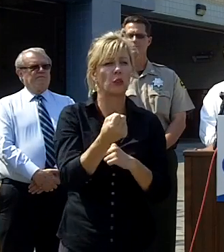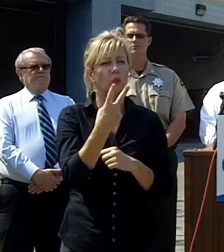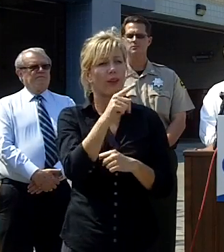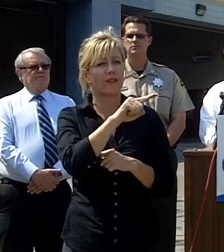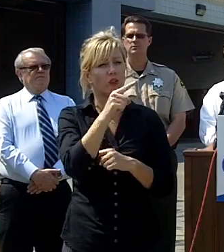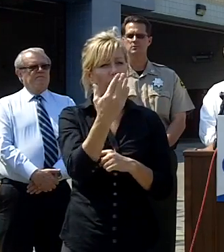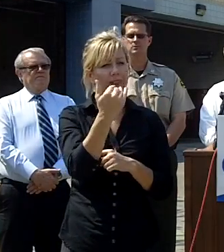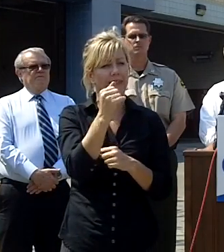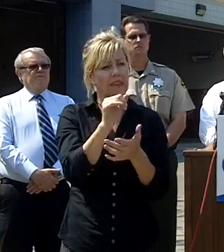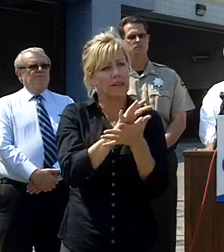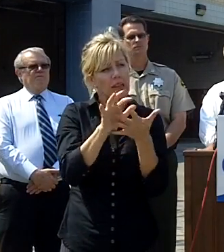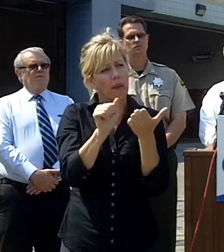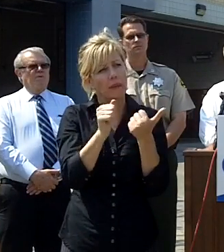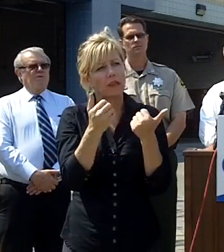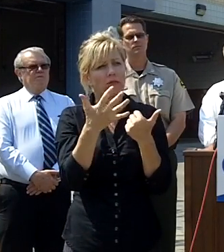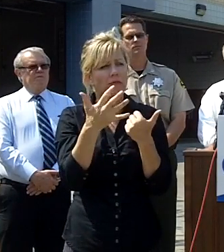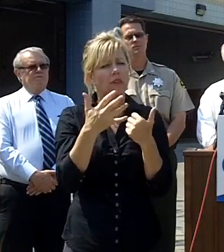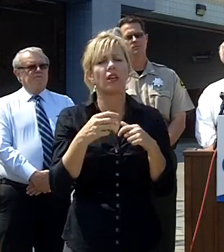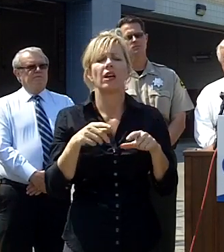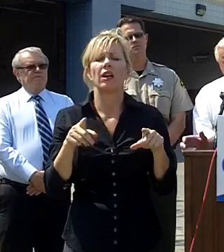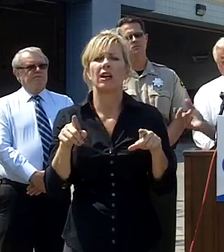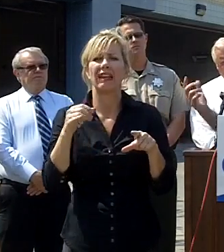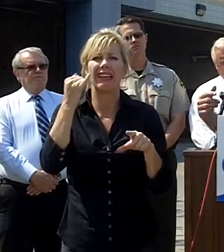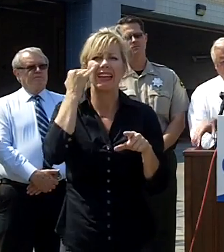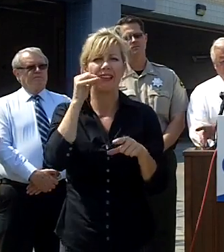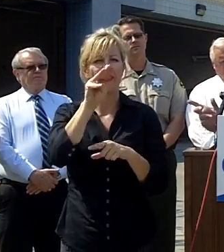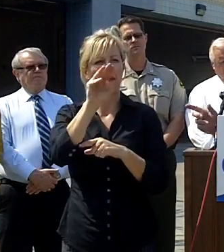yeah if you were to draw on a map the Nick can